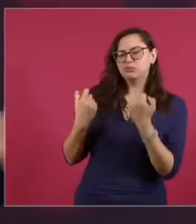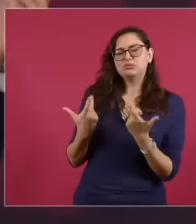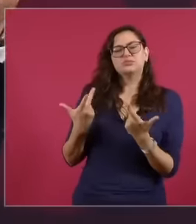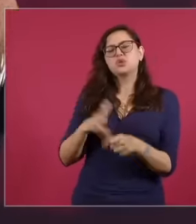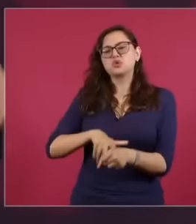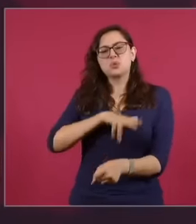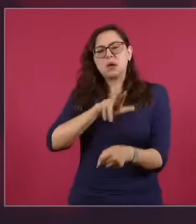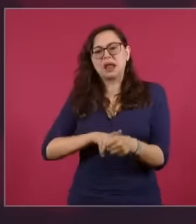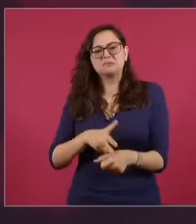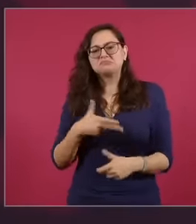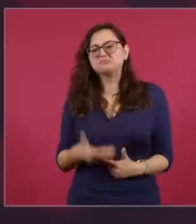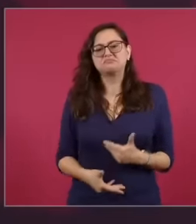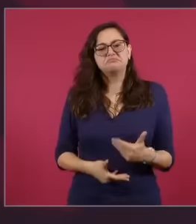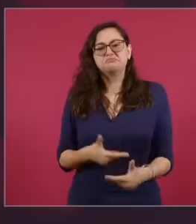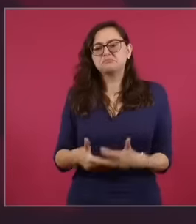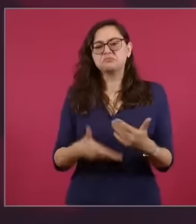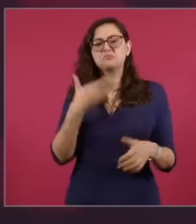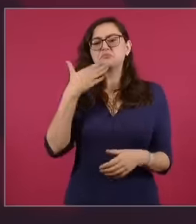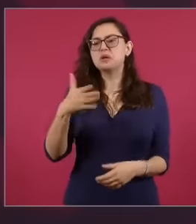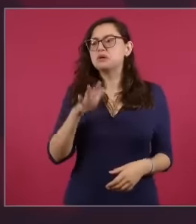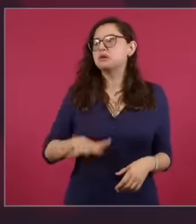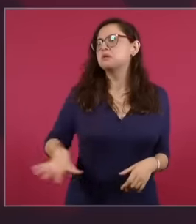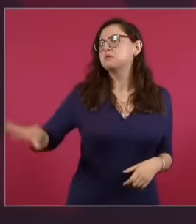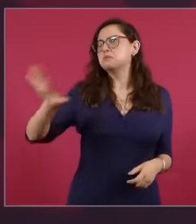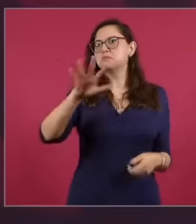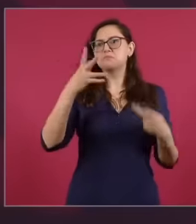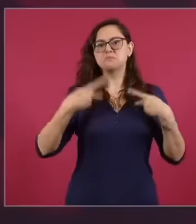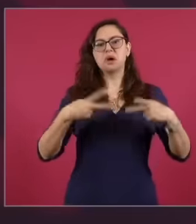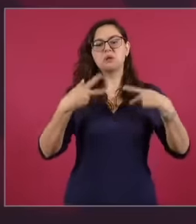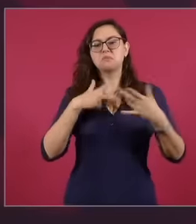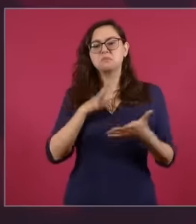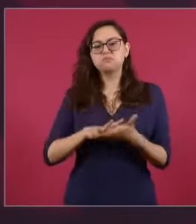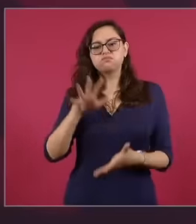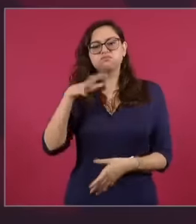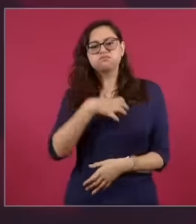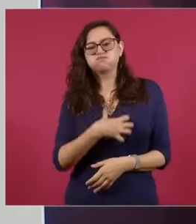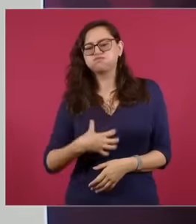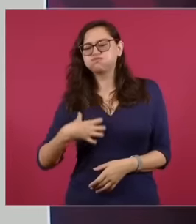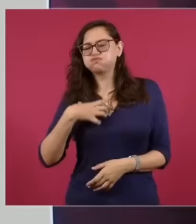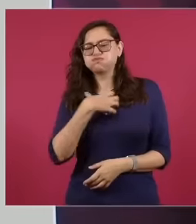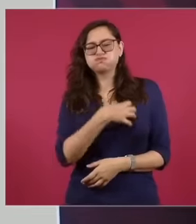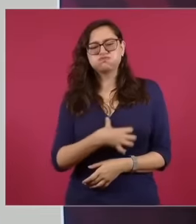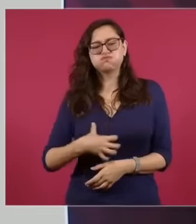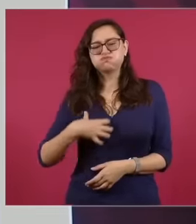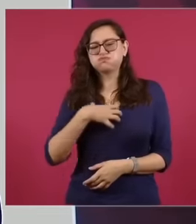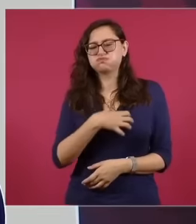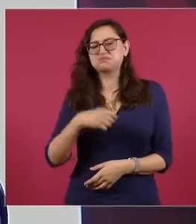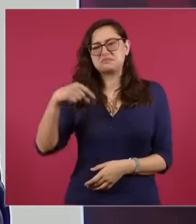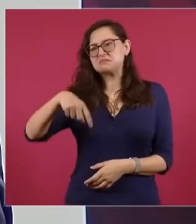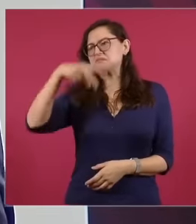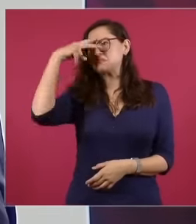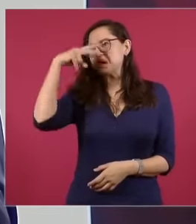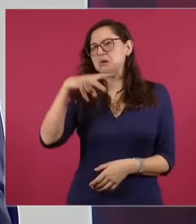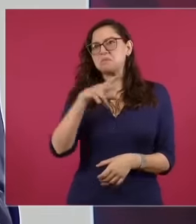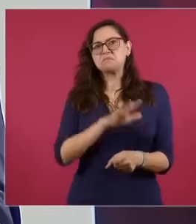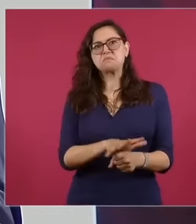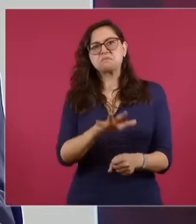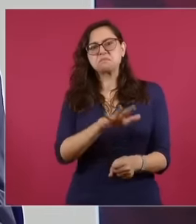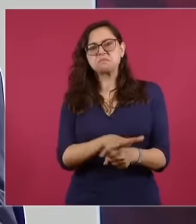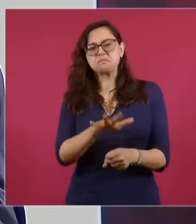well, people are very happy Very very very happy In Mexico it would be